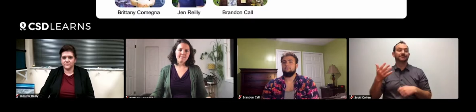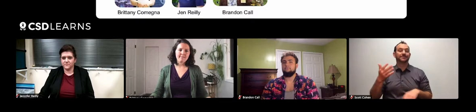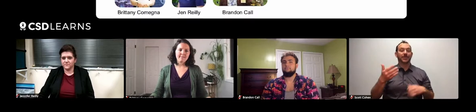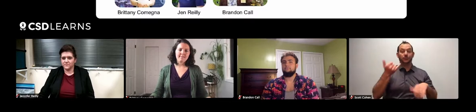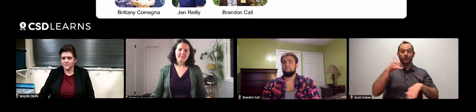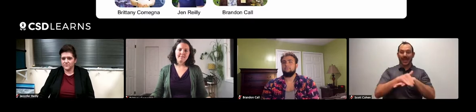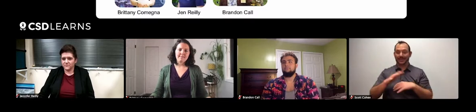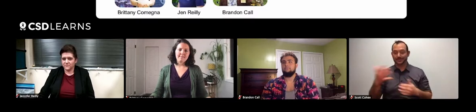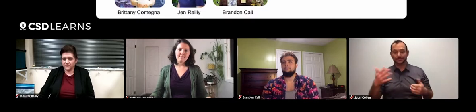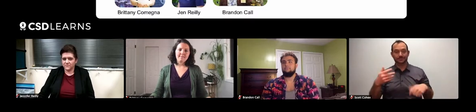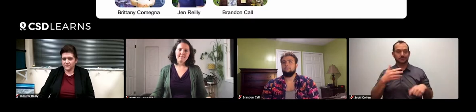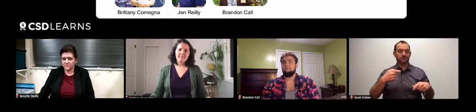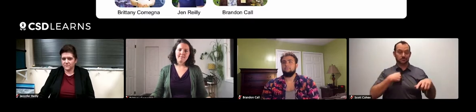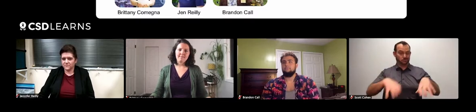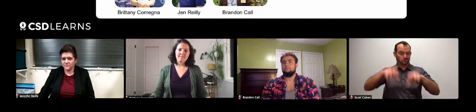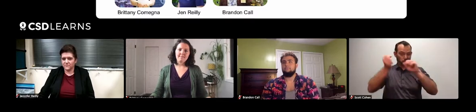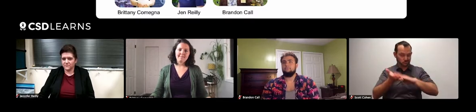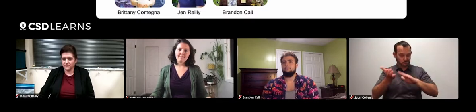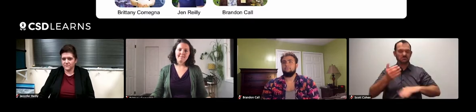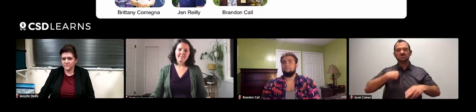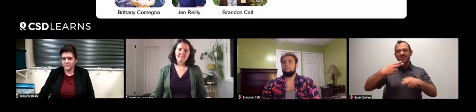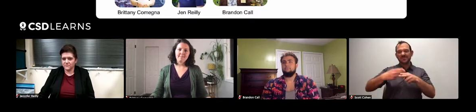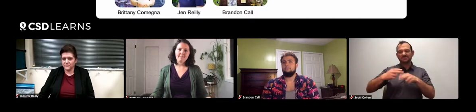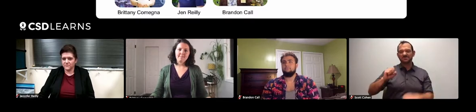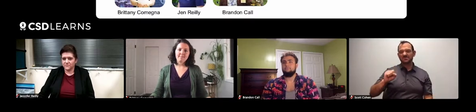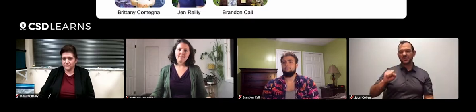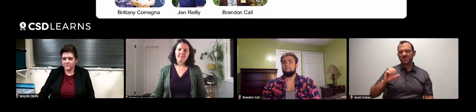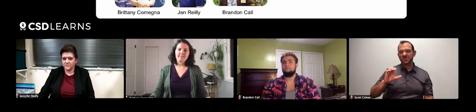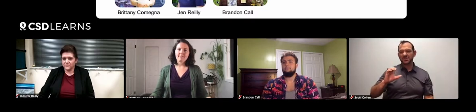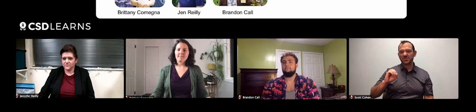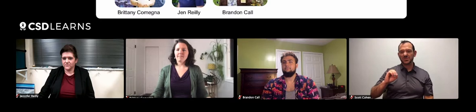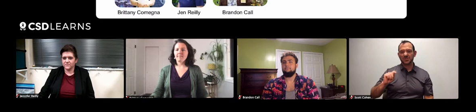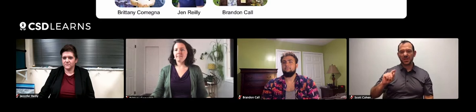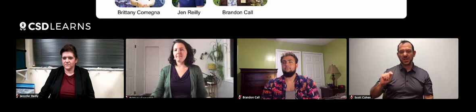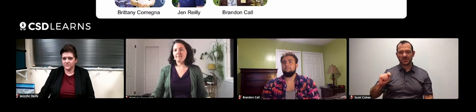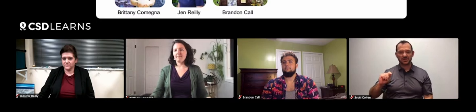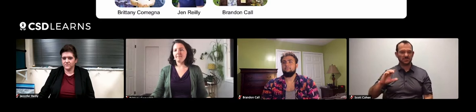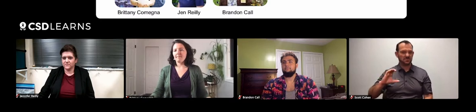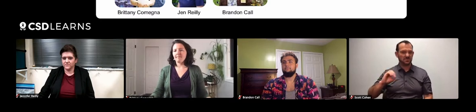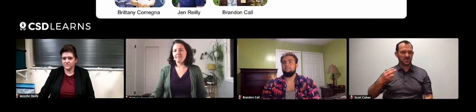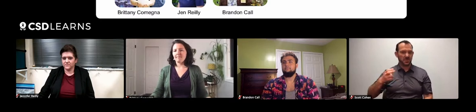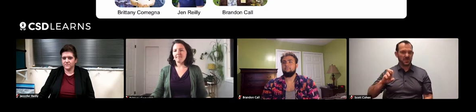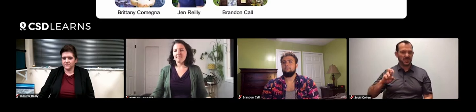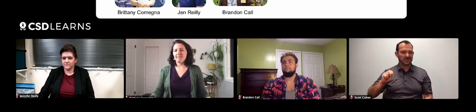I'm your host for tonight, and my name is Scott Cohen.